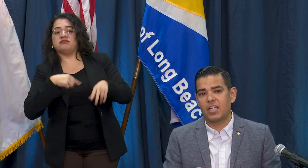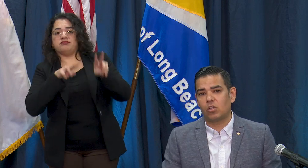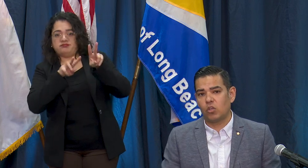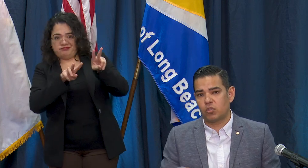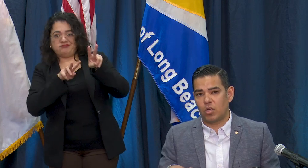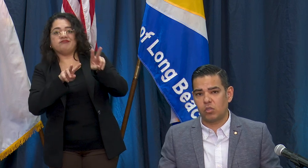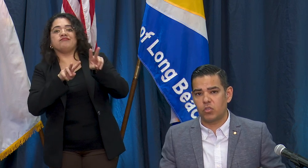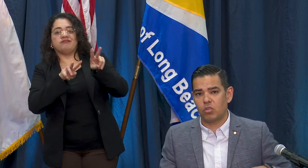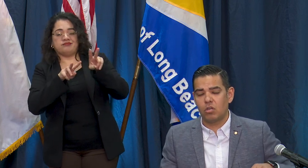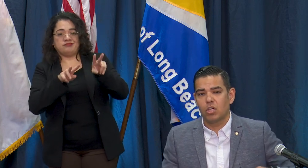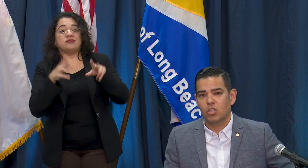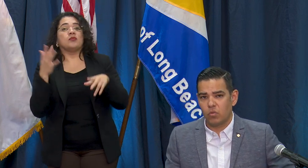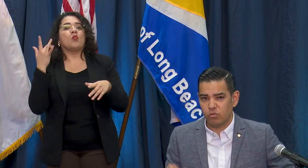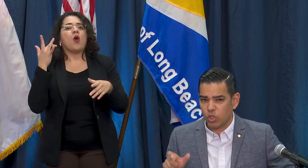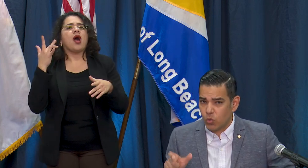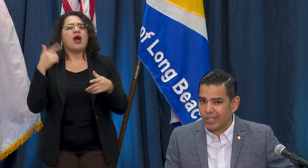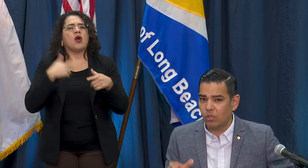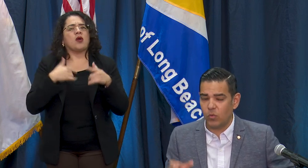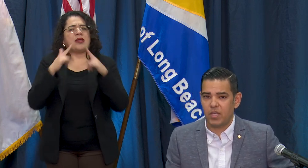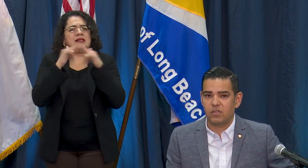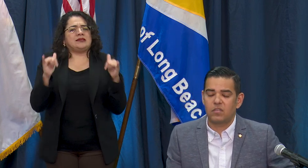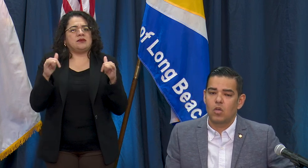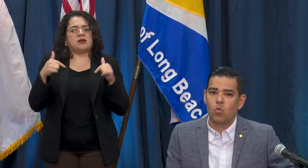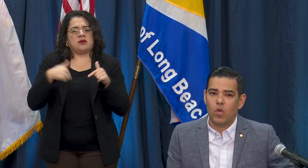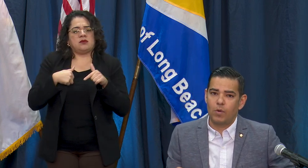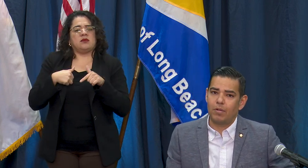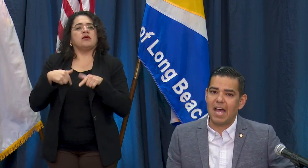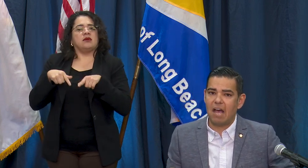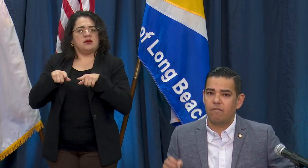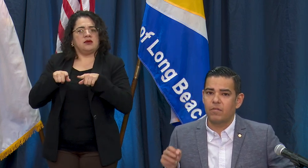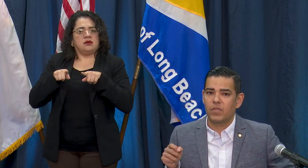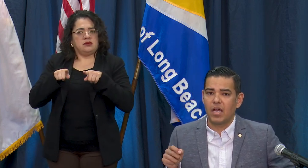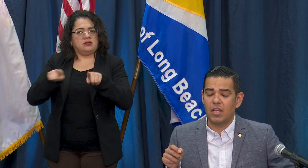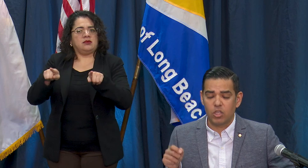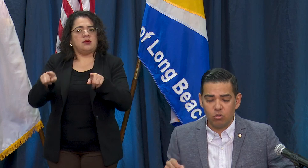getting closer and closer to those critical weeks where we will have a huge